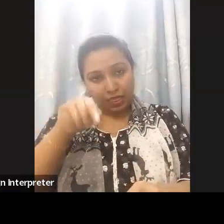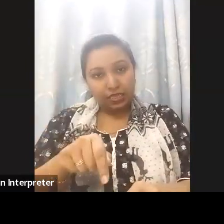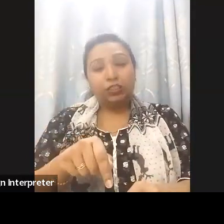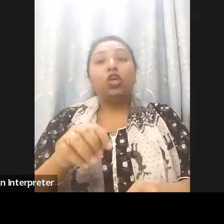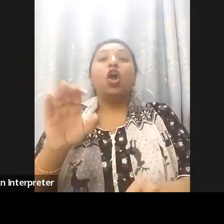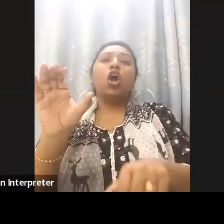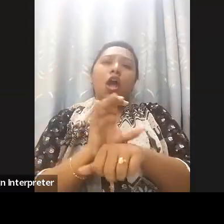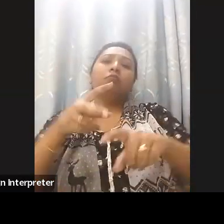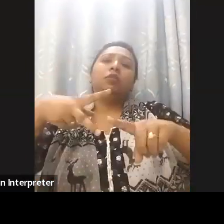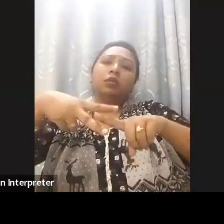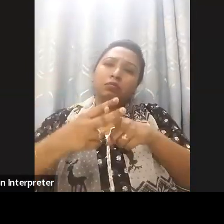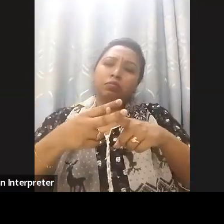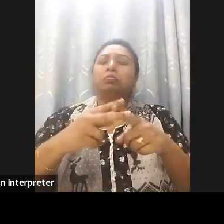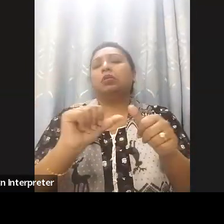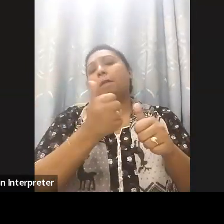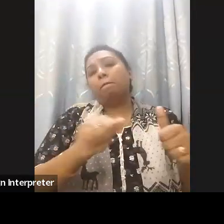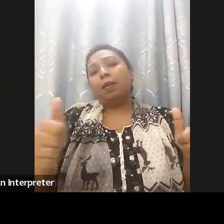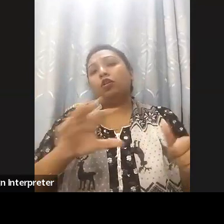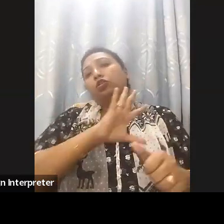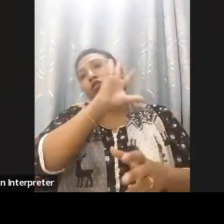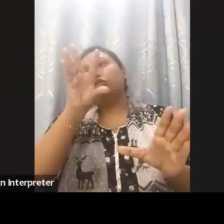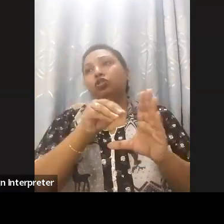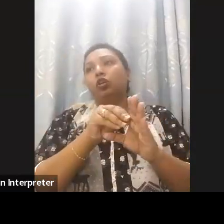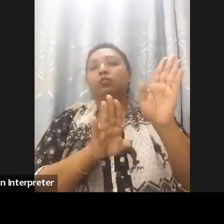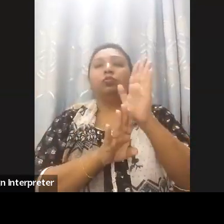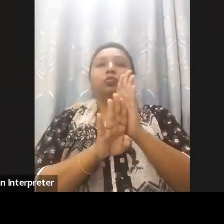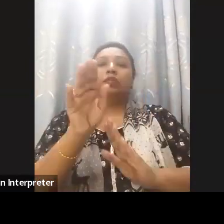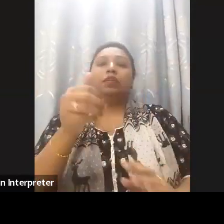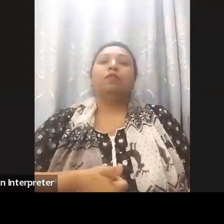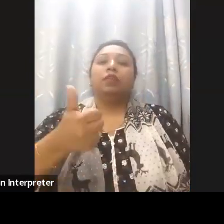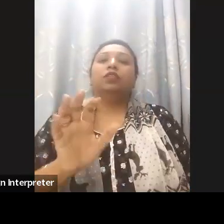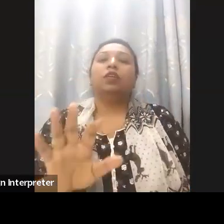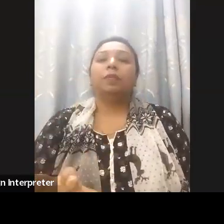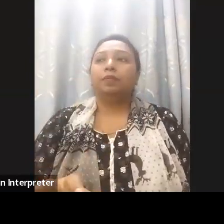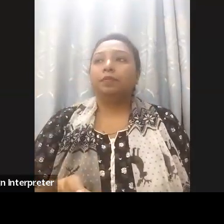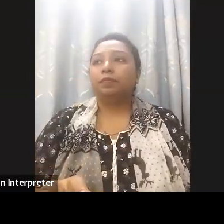people with disabilities providing them with the equal opportunity for education, employment